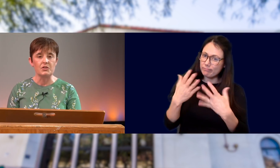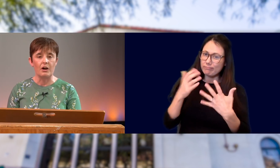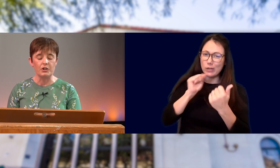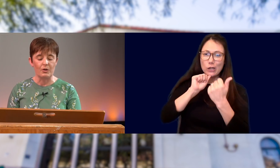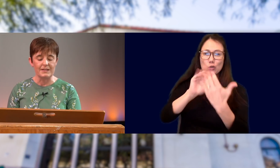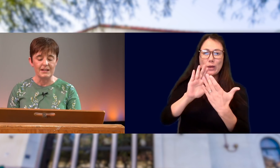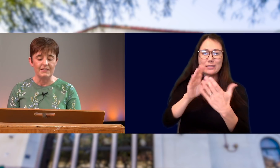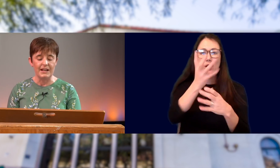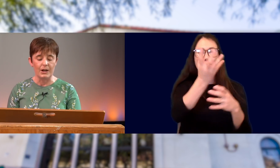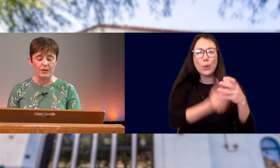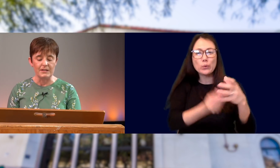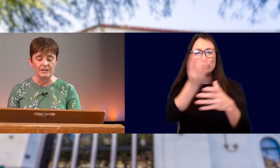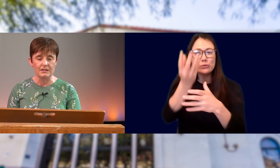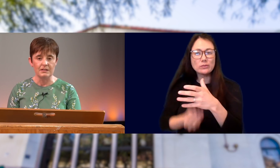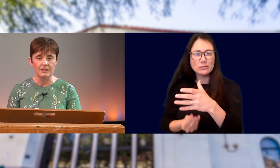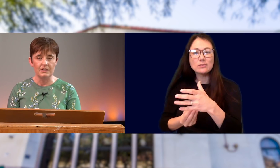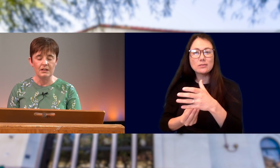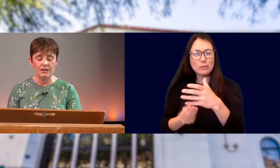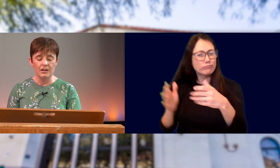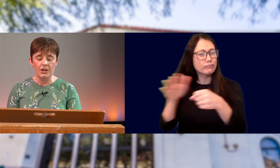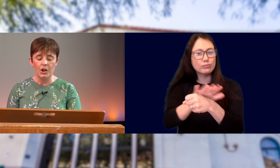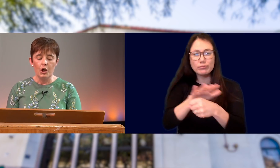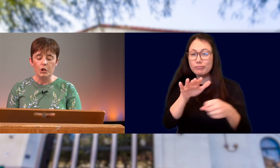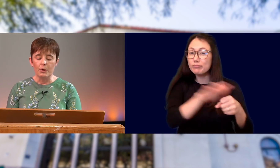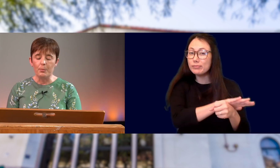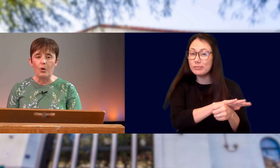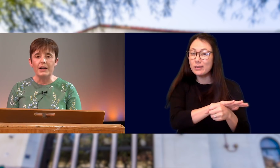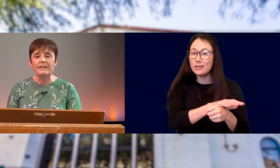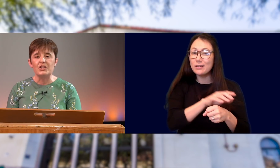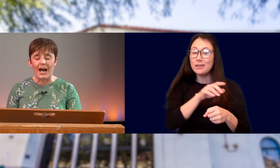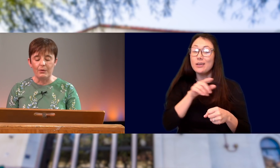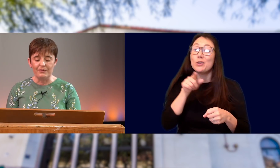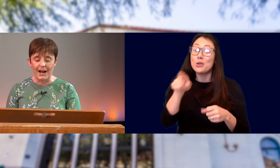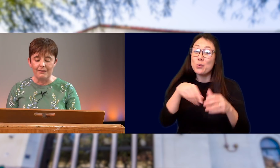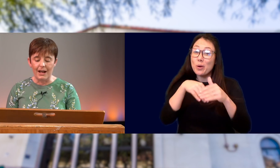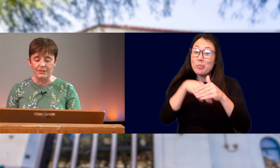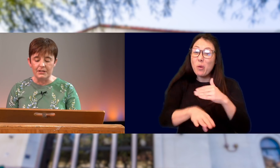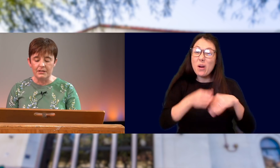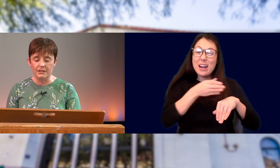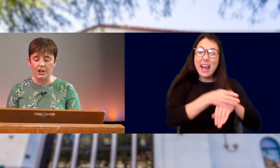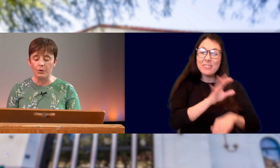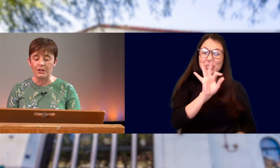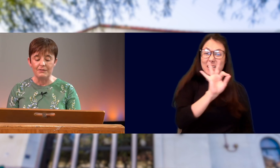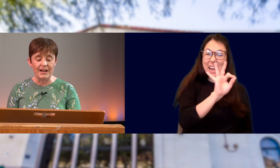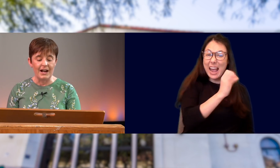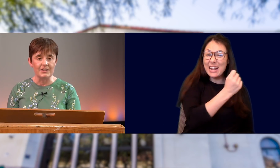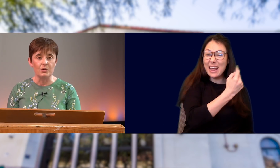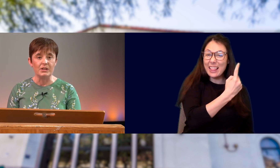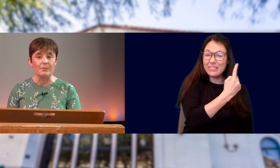TO START ADDRESSING THE INEQUITIES. YOU WERE BORN IN THE SHADOW OF 9/11 AND YOU ARE LEAVING HIGH SCHOOL